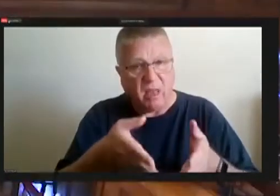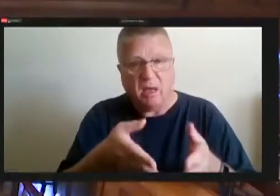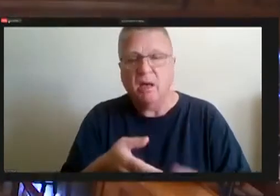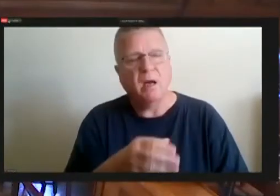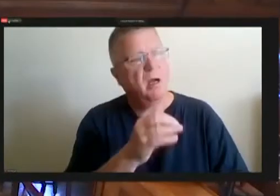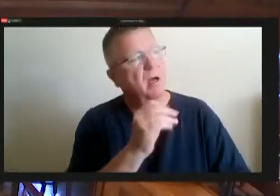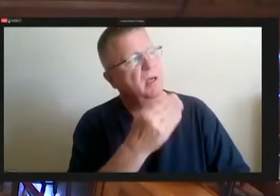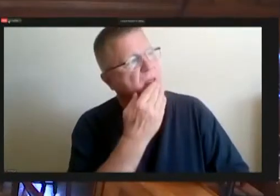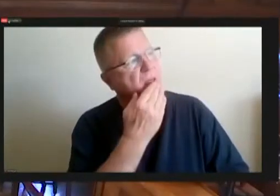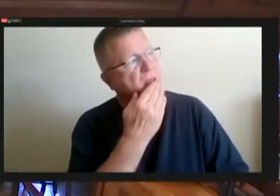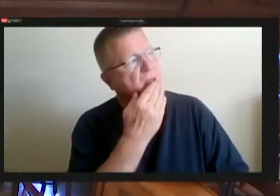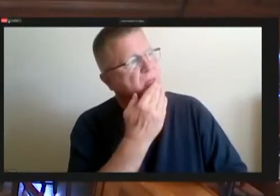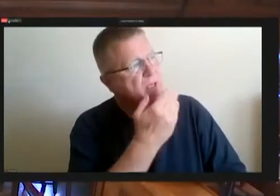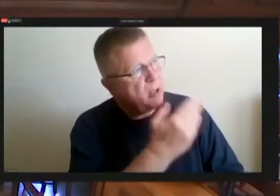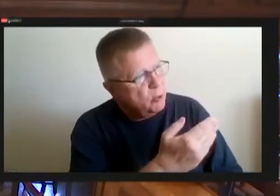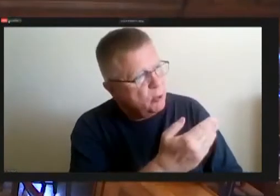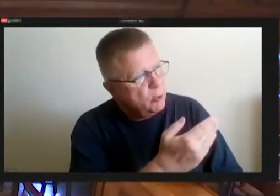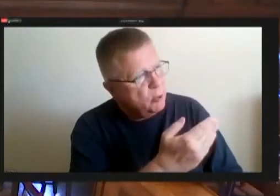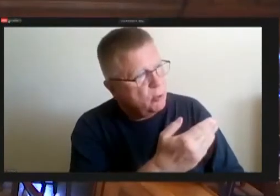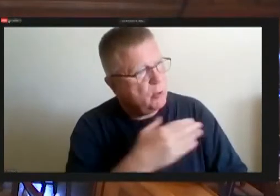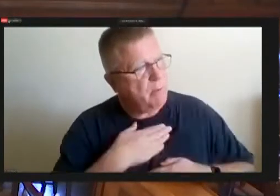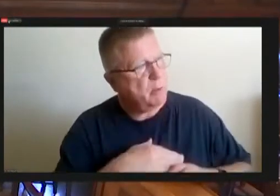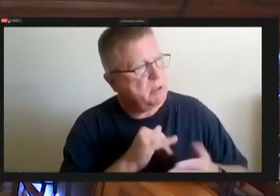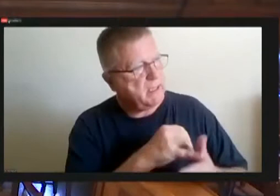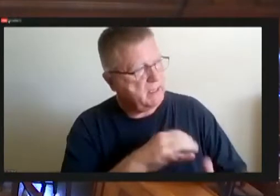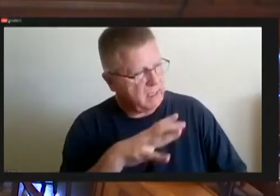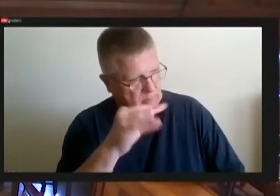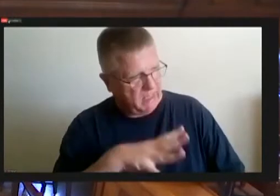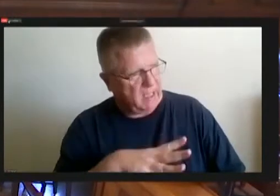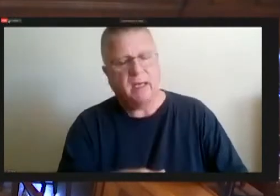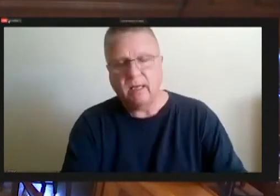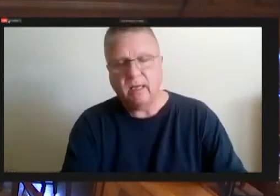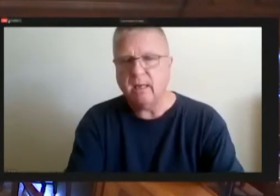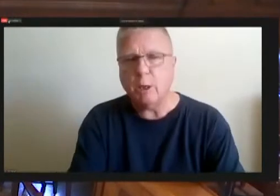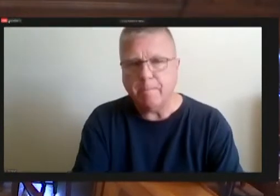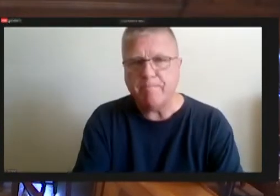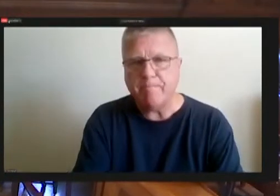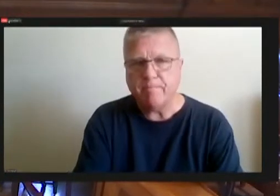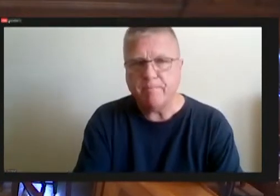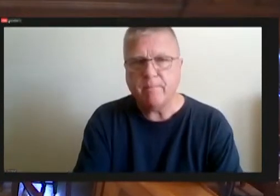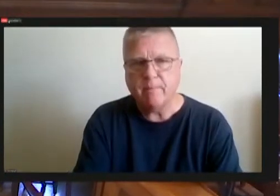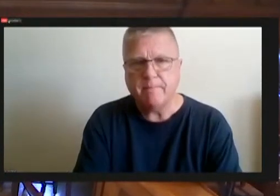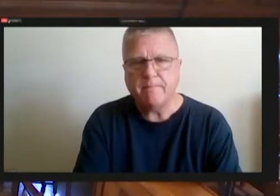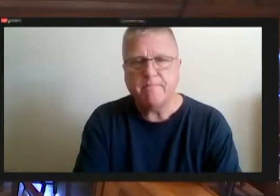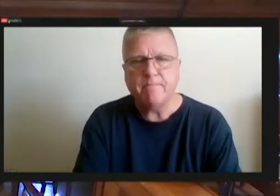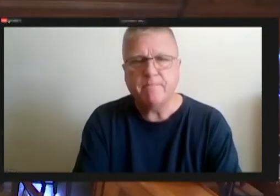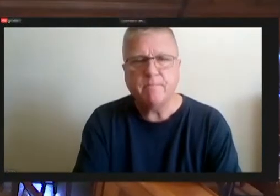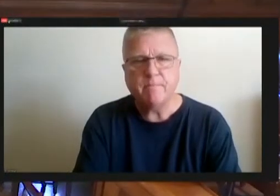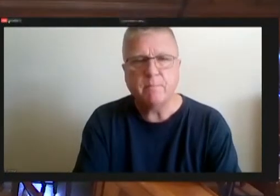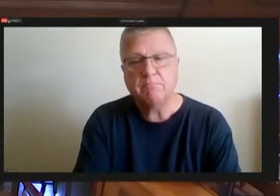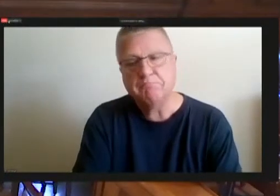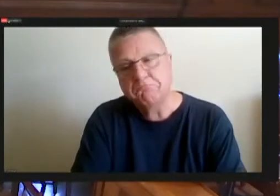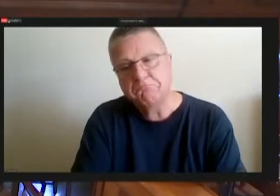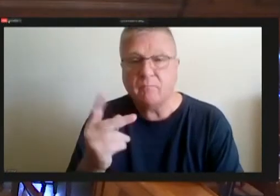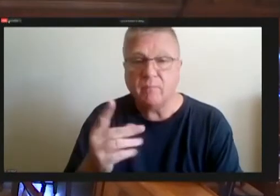Appreciate that counts for him. Okay, so most of them withdrawn.